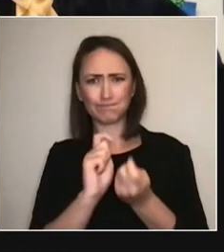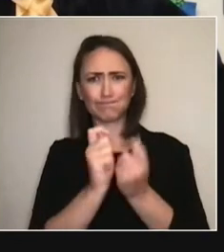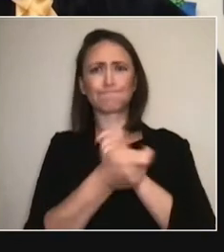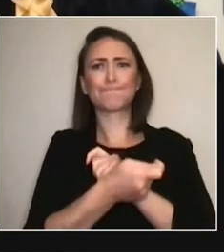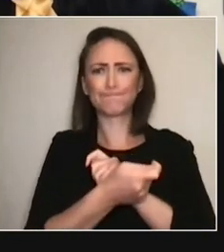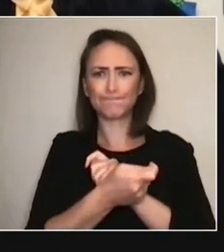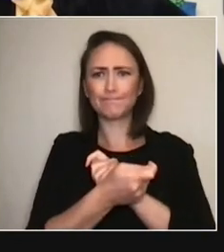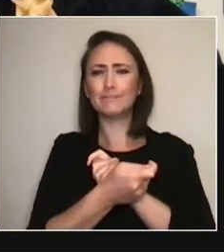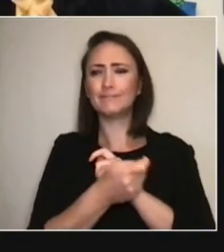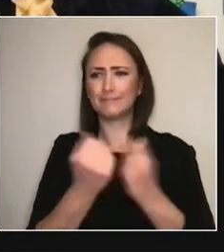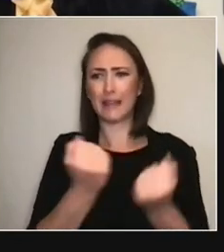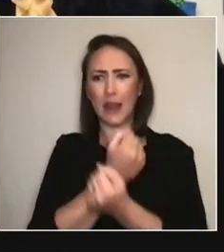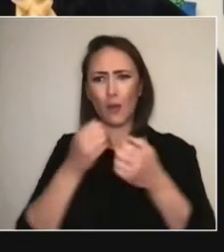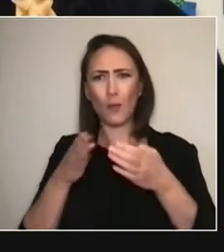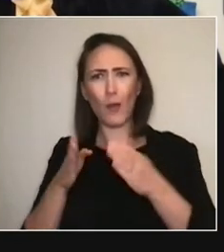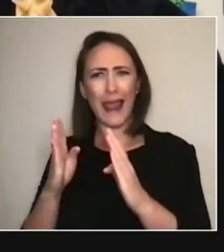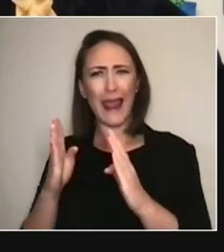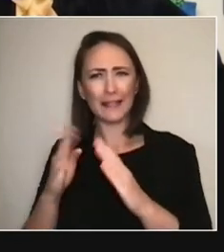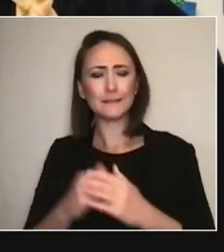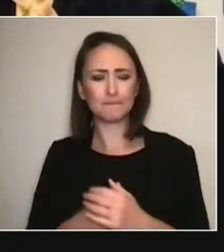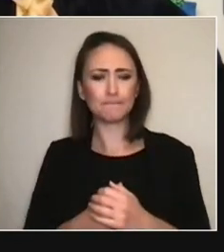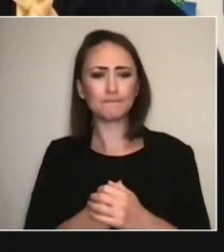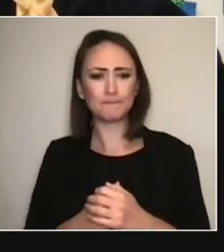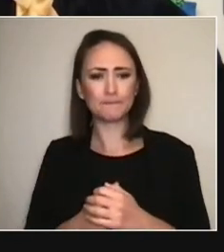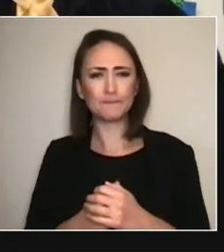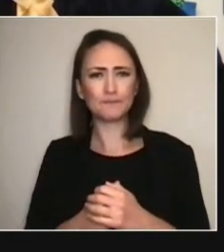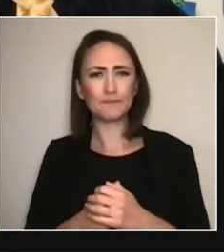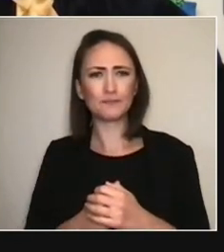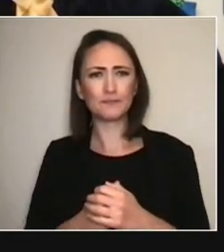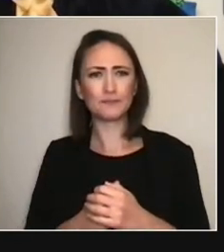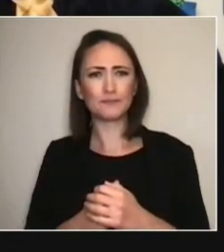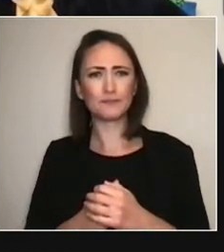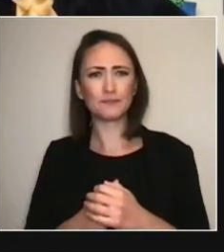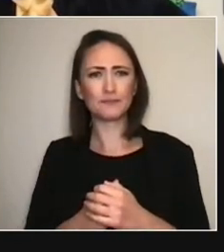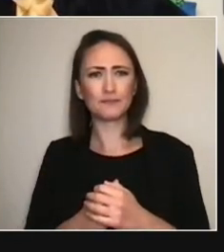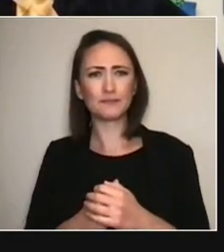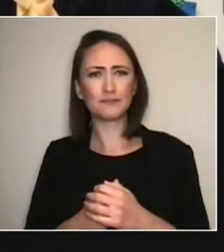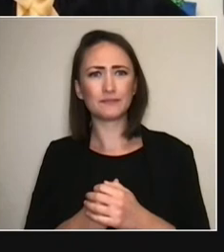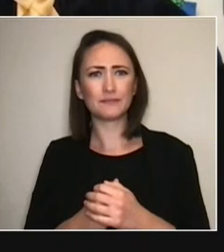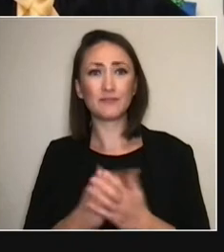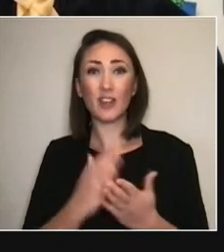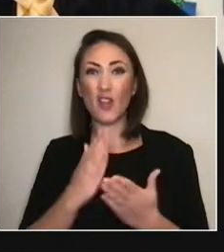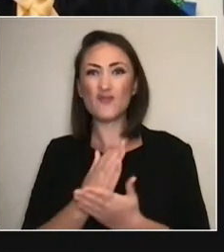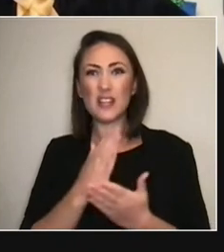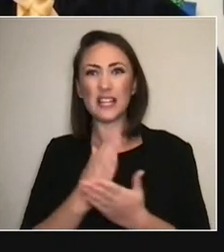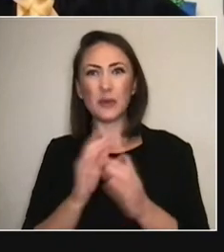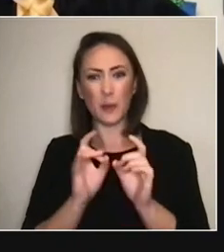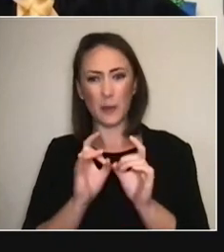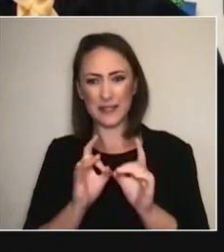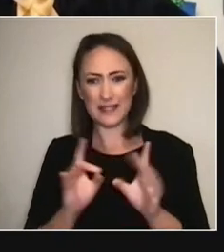that was really our canary in the coal mine, in a sense. Like, the UK, if you remember, was—